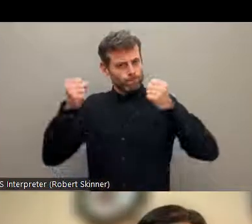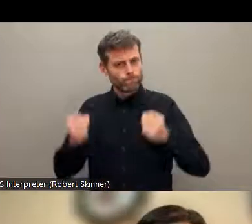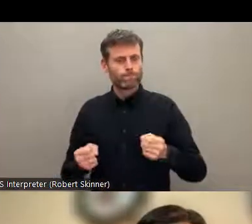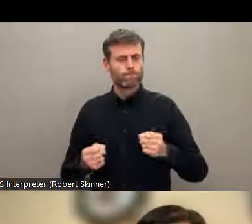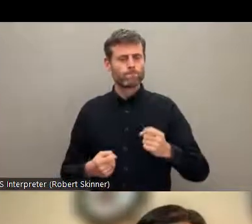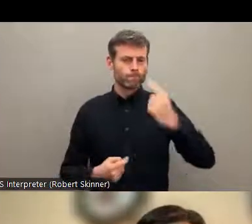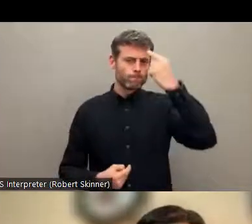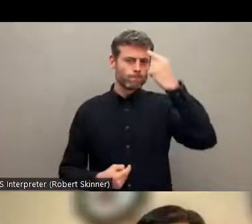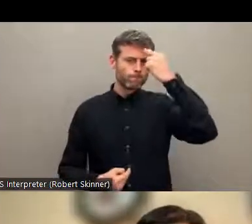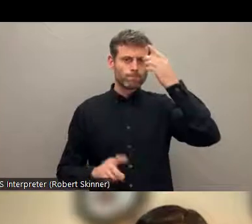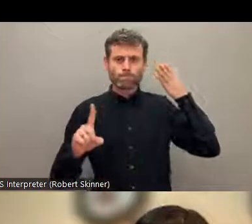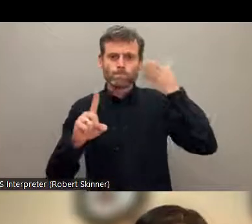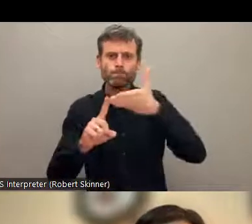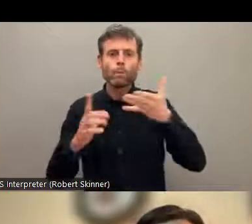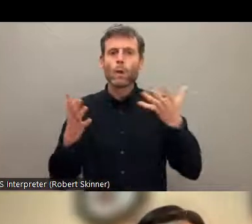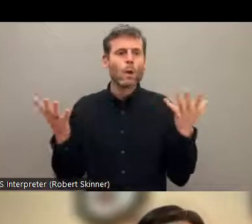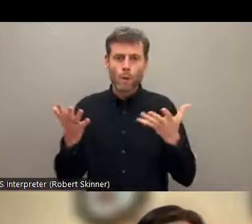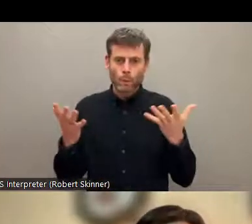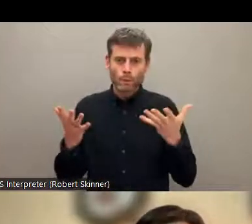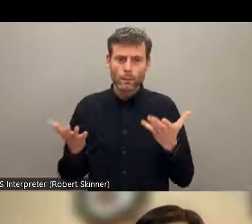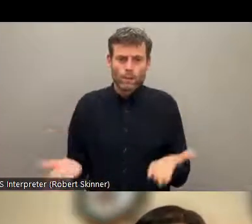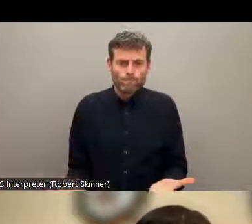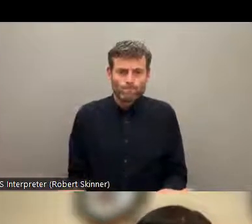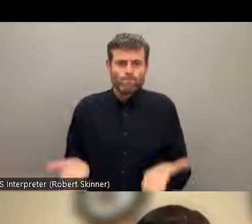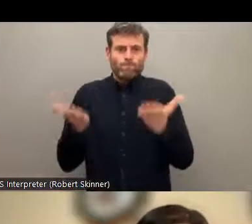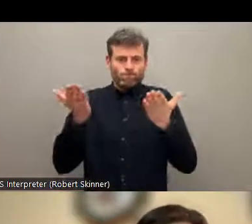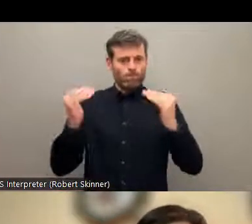all, inclusive education, economic empowerment, girls and